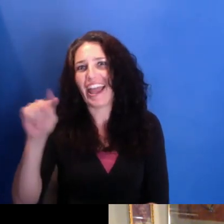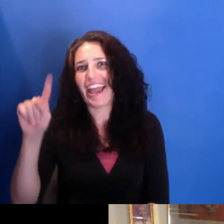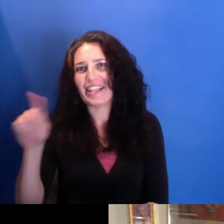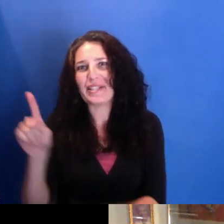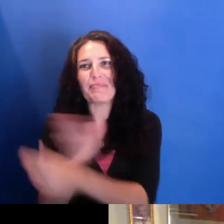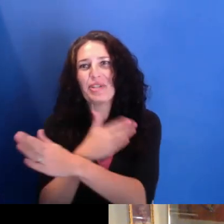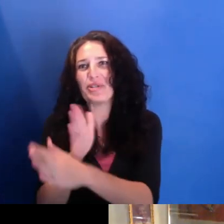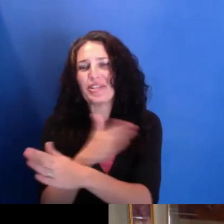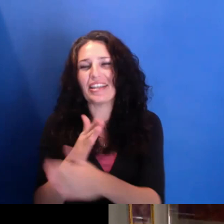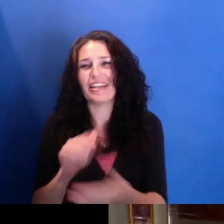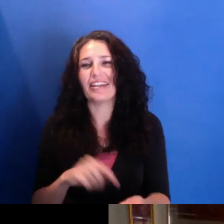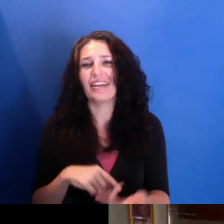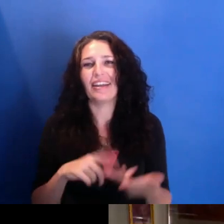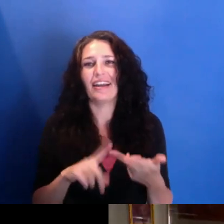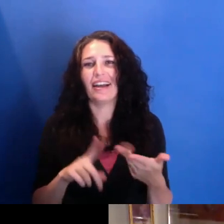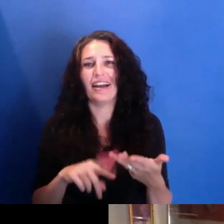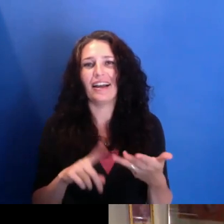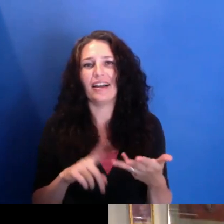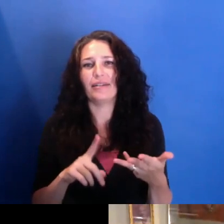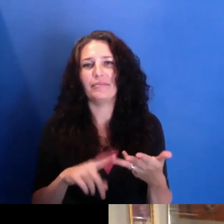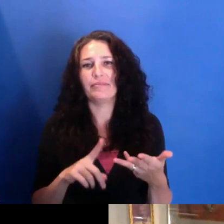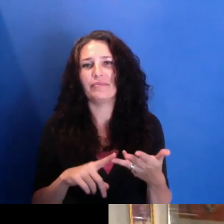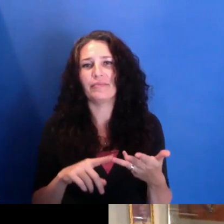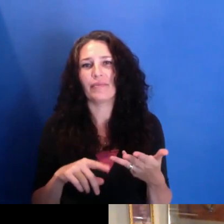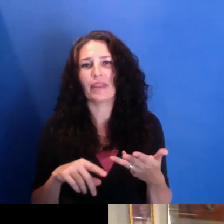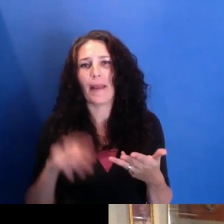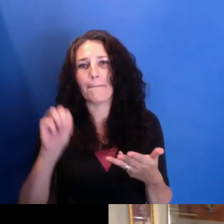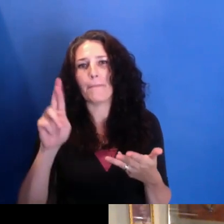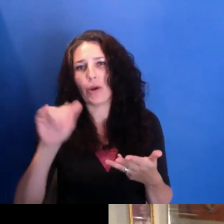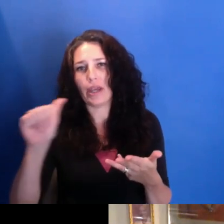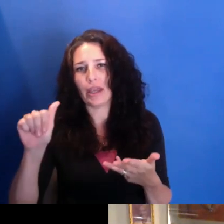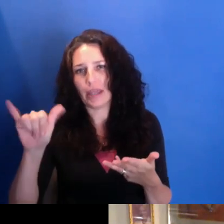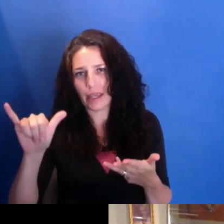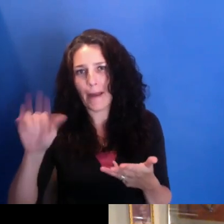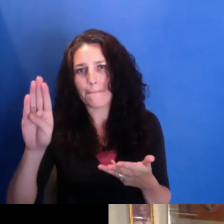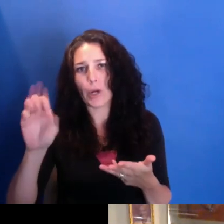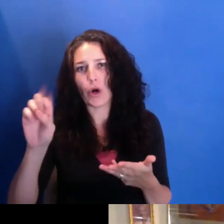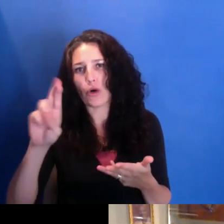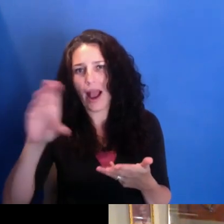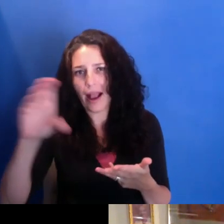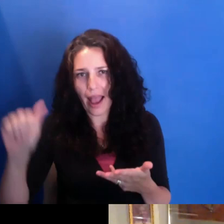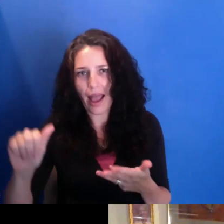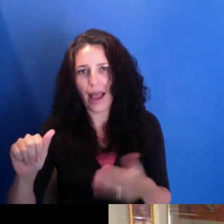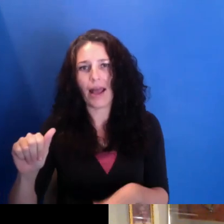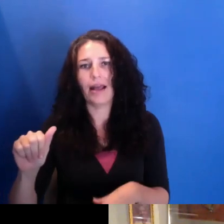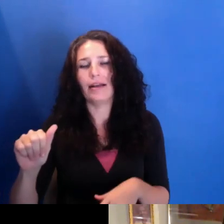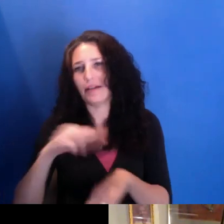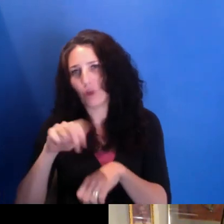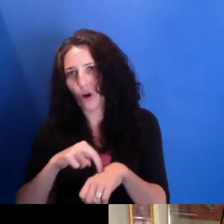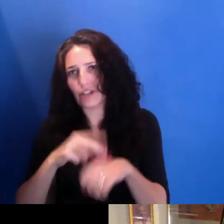Nation of-- Nation of Islam in Newark. Yeah. And so it just seemed like, I was like, wow, this is--